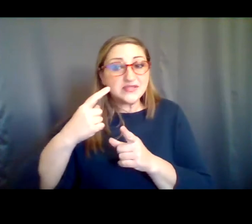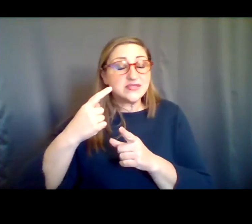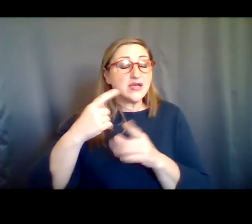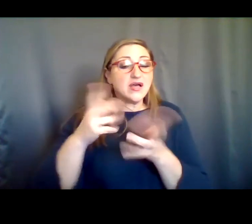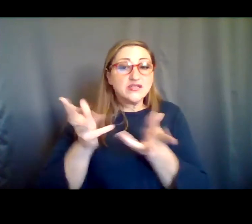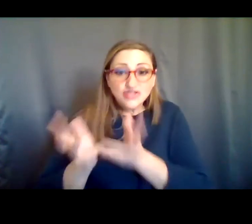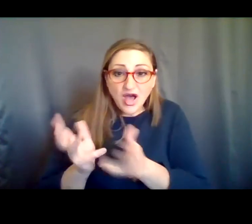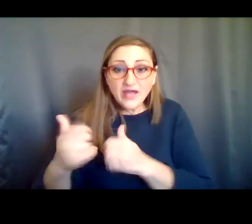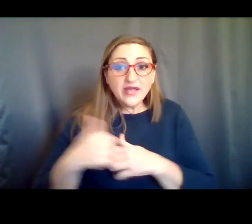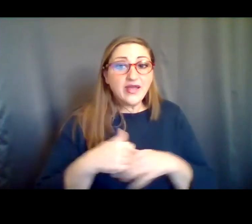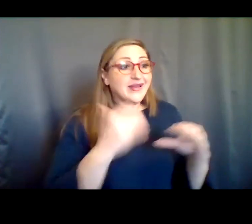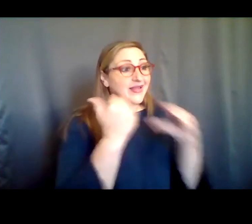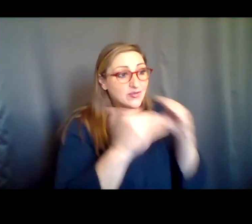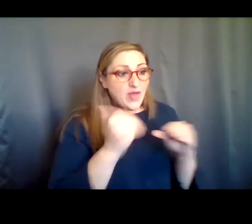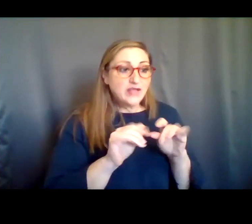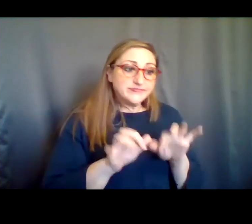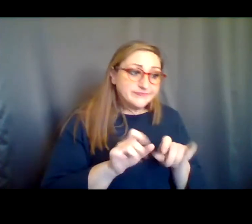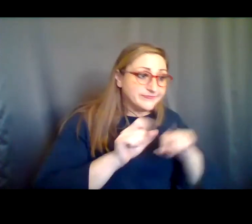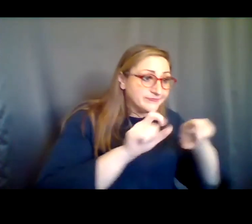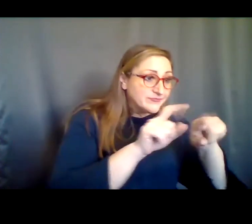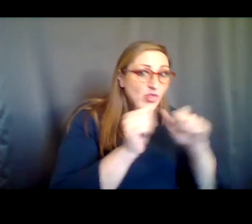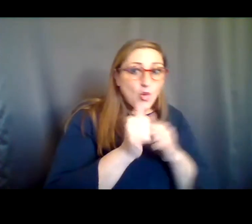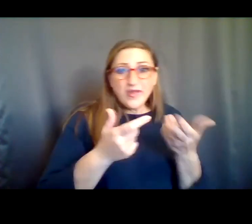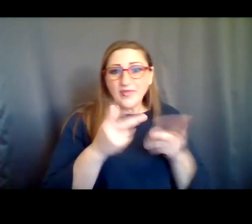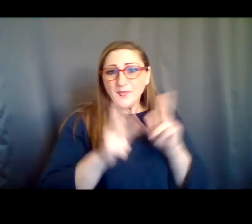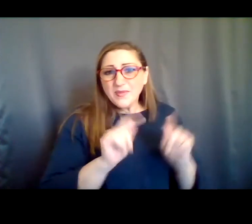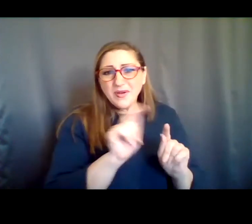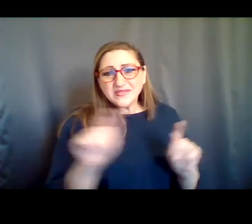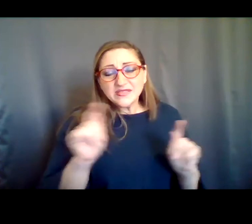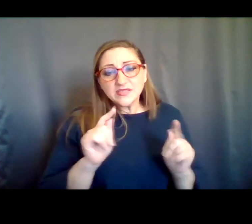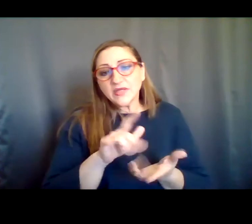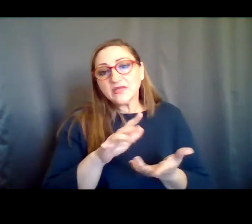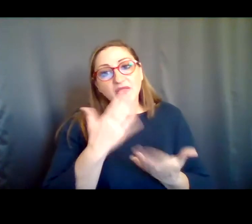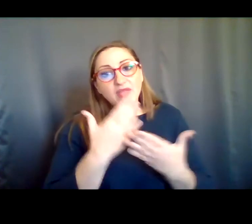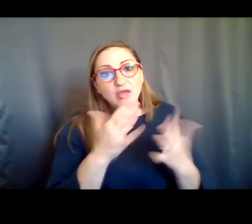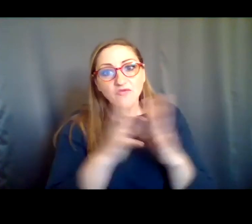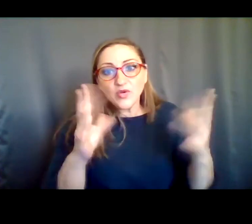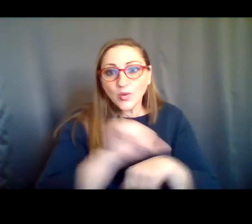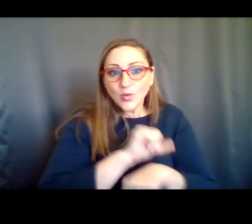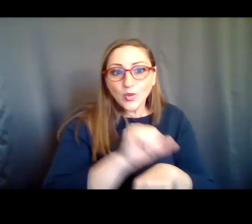, really helpful. And internally at Gibney we sort of have a similar model. We